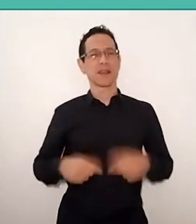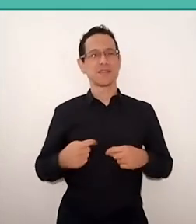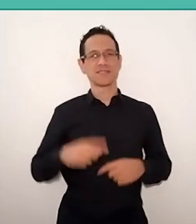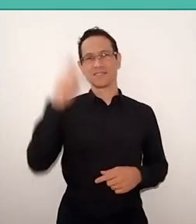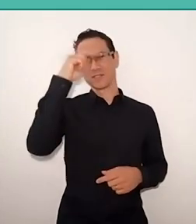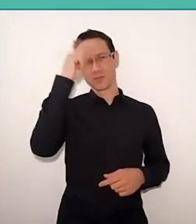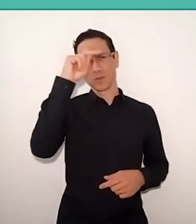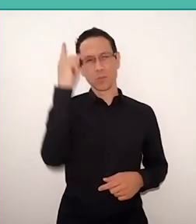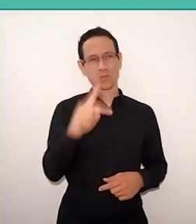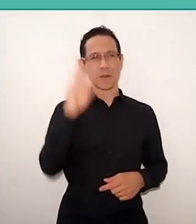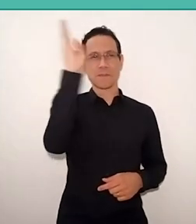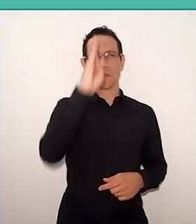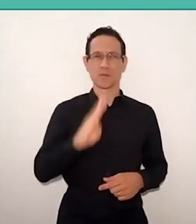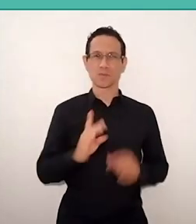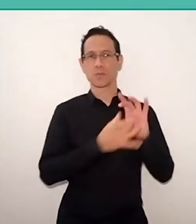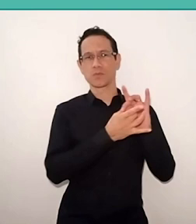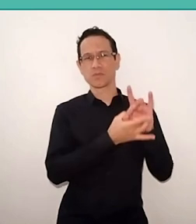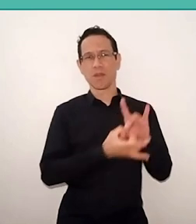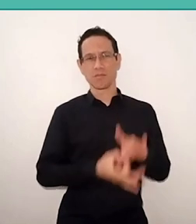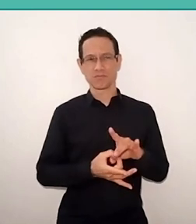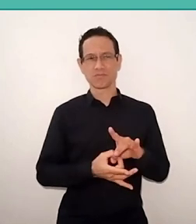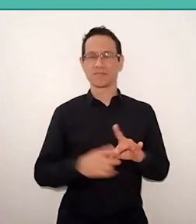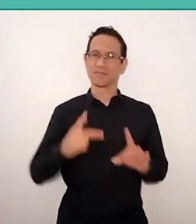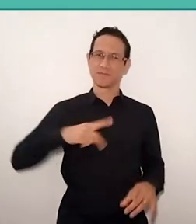and the educational context of Brazil. Sometimes,